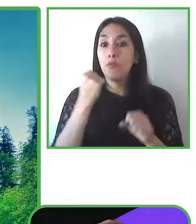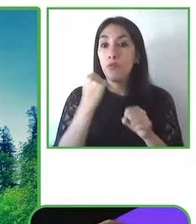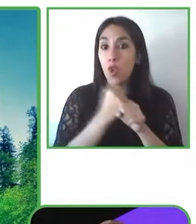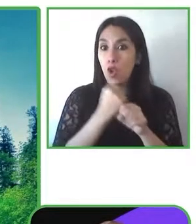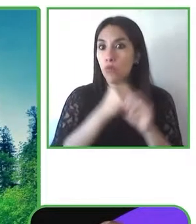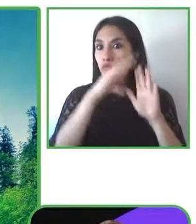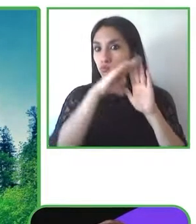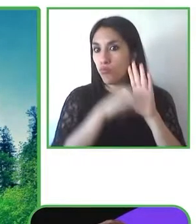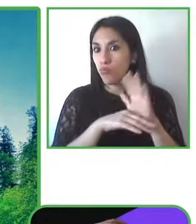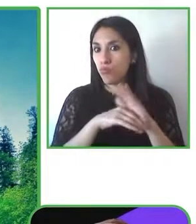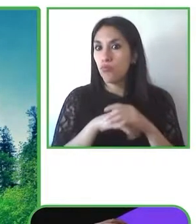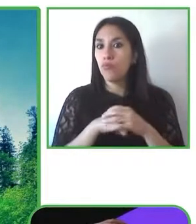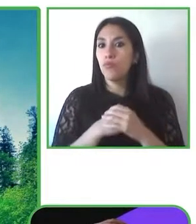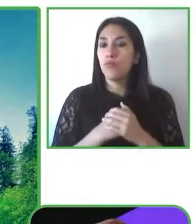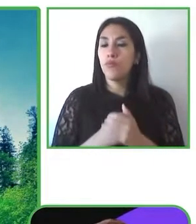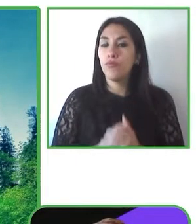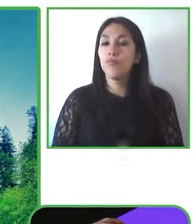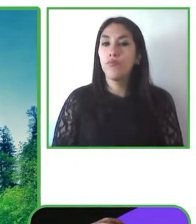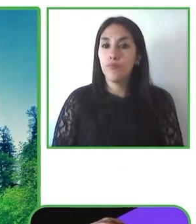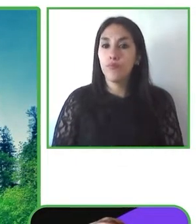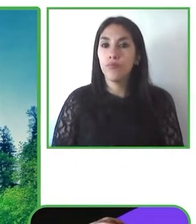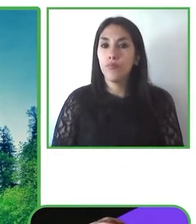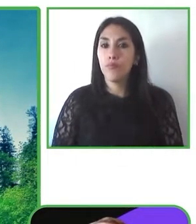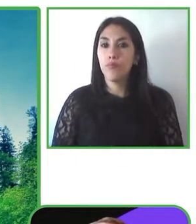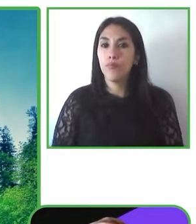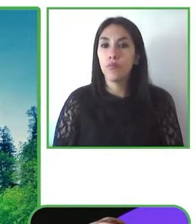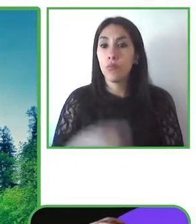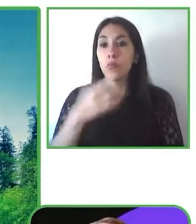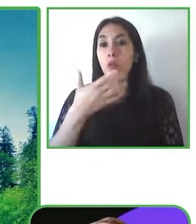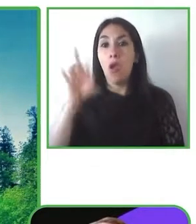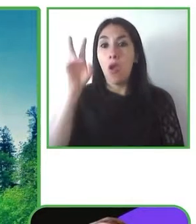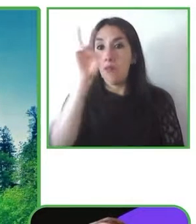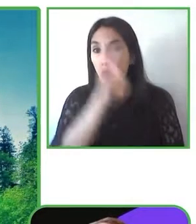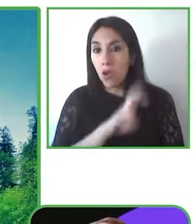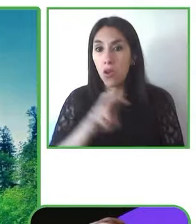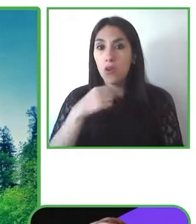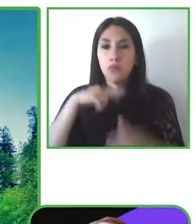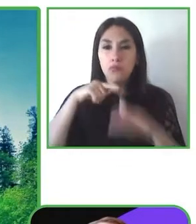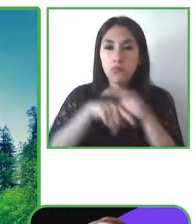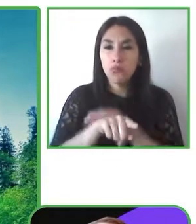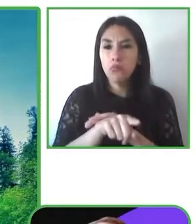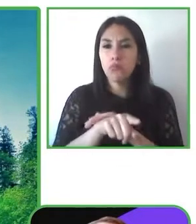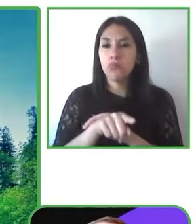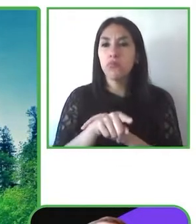for the BBC and assistive tech we are not only the first digital company having joined